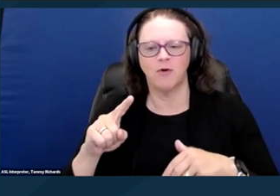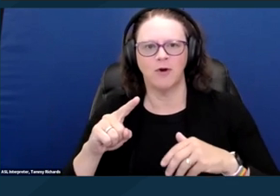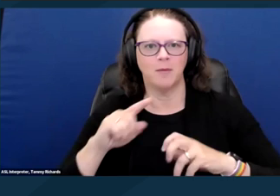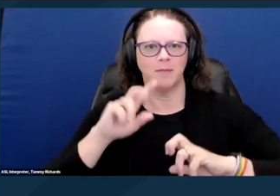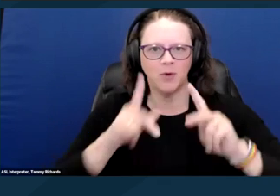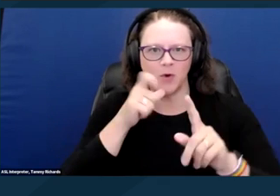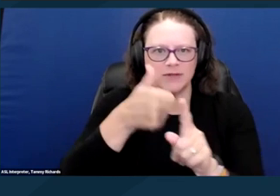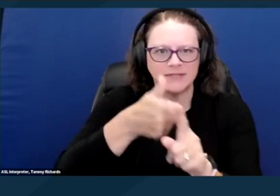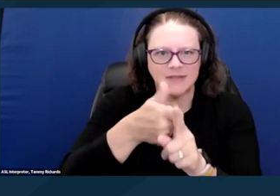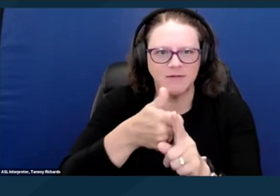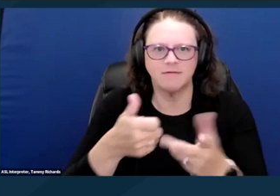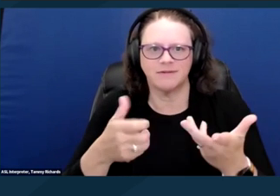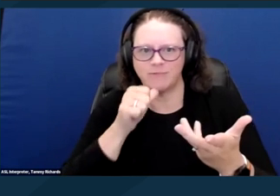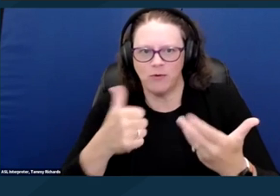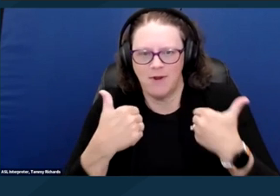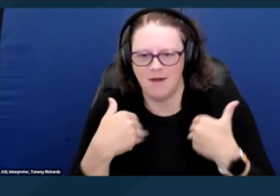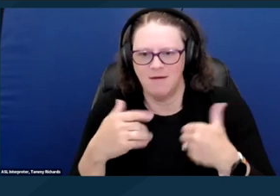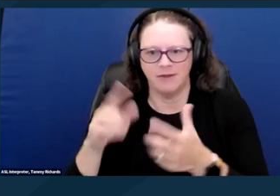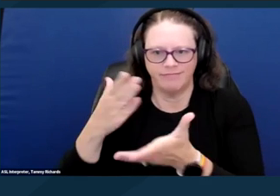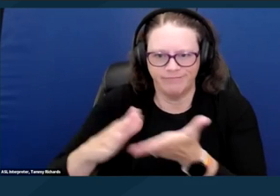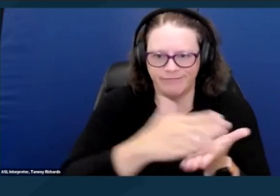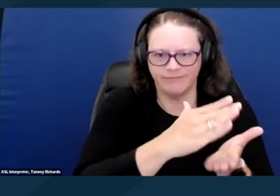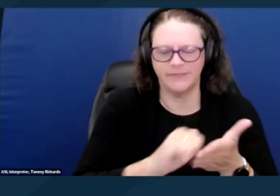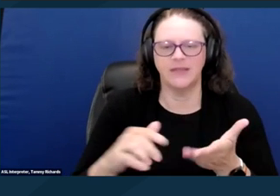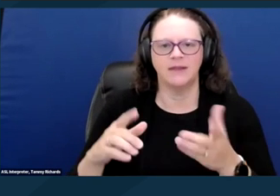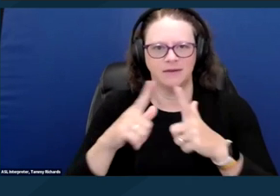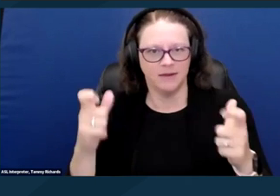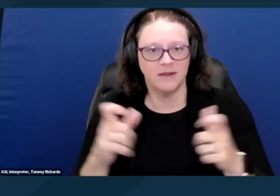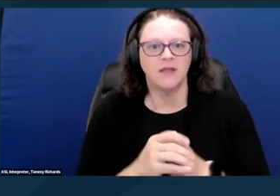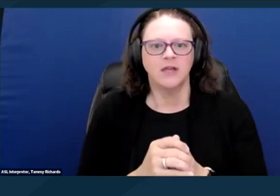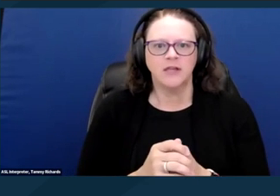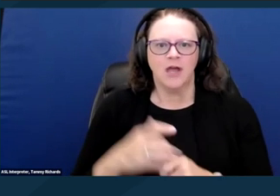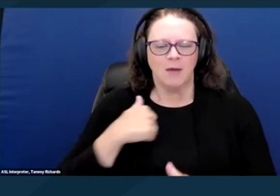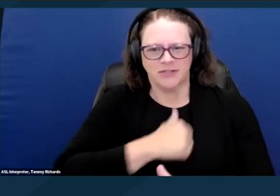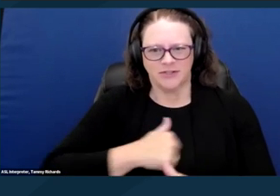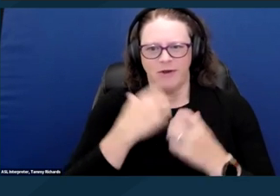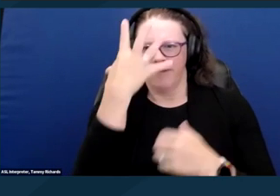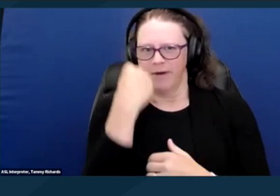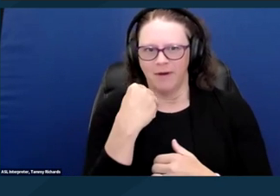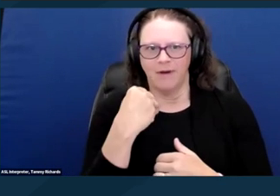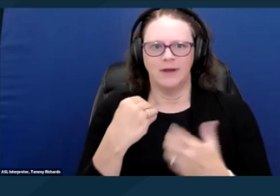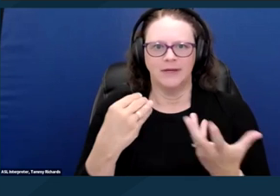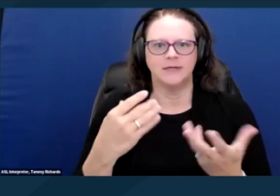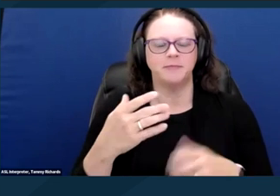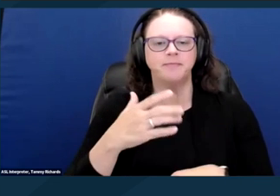My co-presenters for this webinar are Monica Porter Gilbert, a Policy and Legal Advocacy Attorney